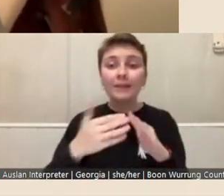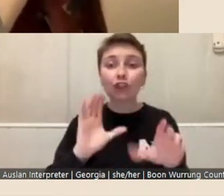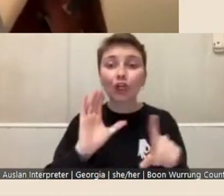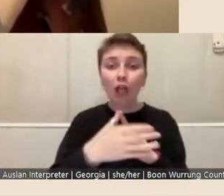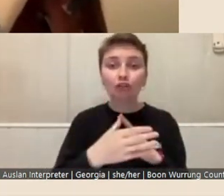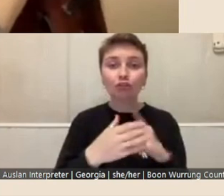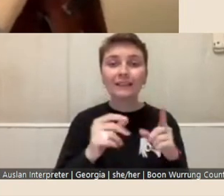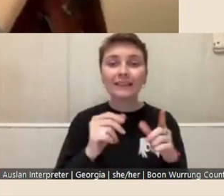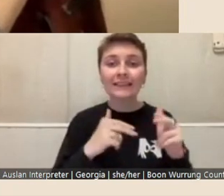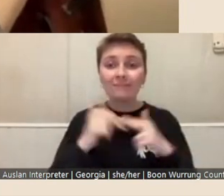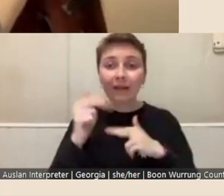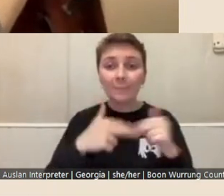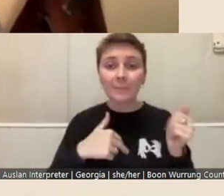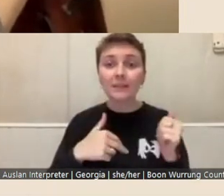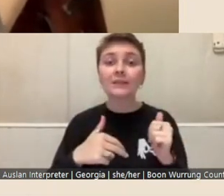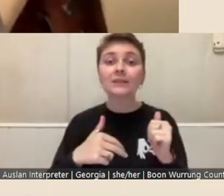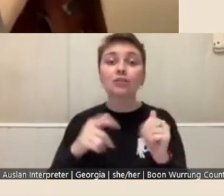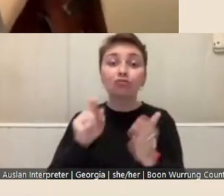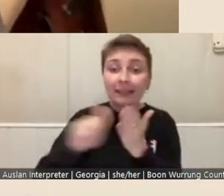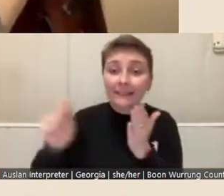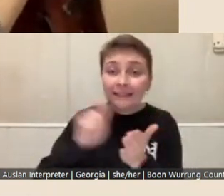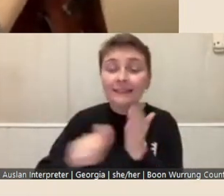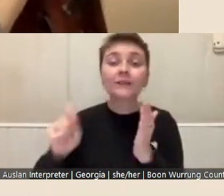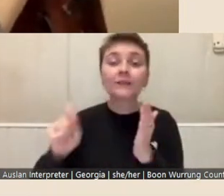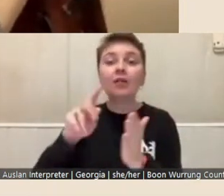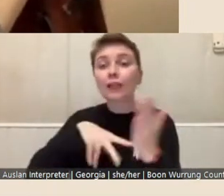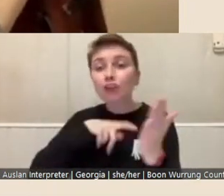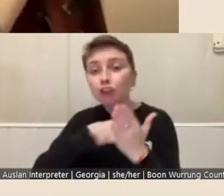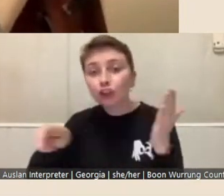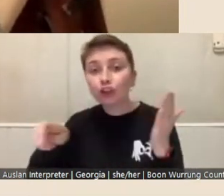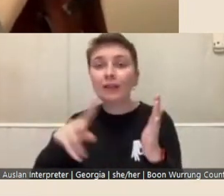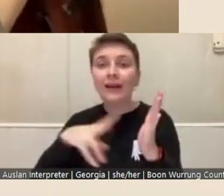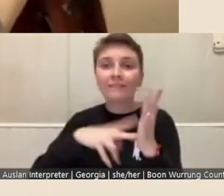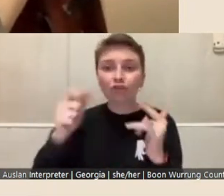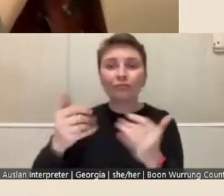in writing, in literature, in Victorian history.